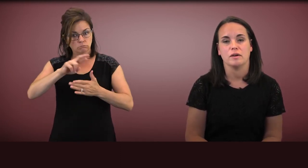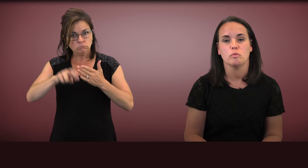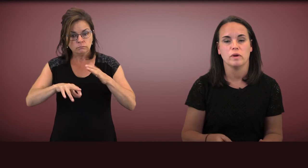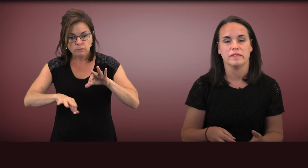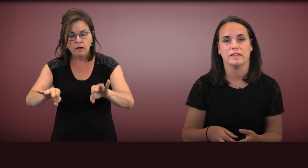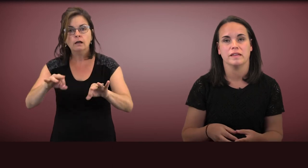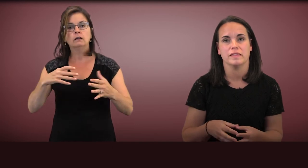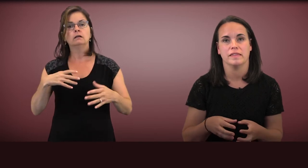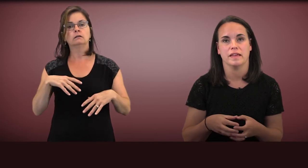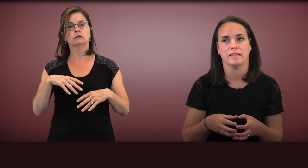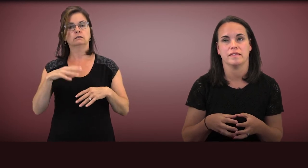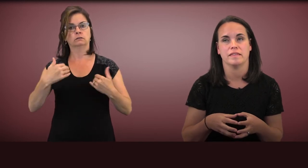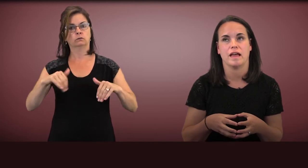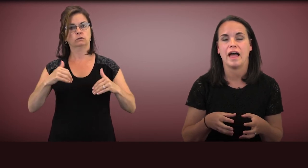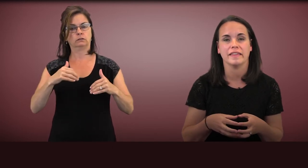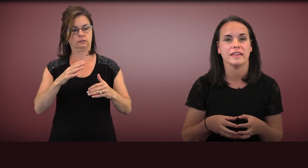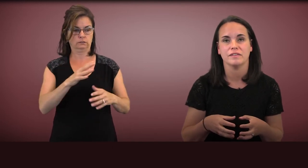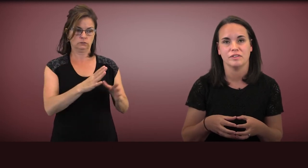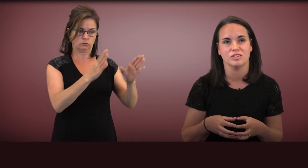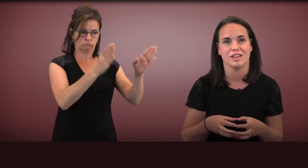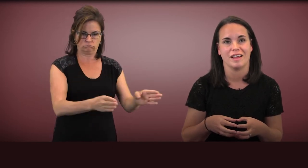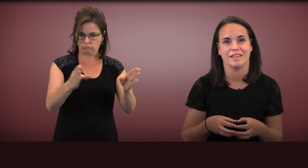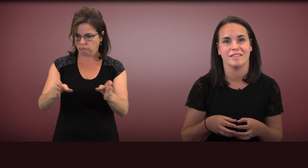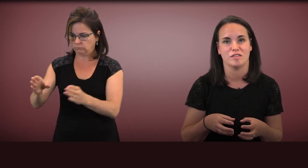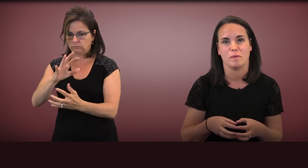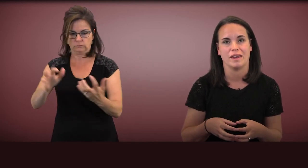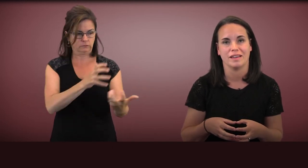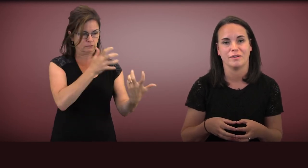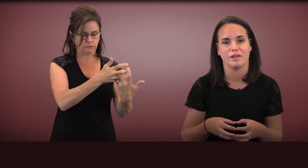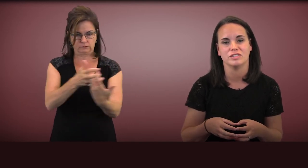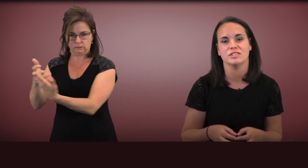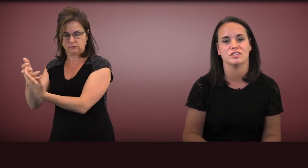with this highly individualized systematic interventions,